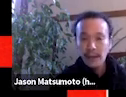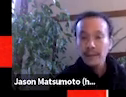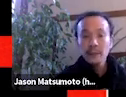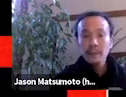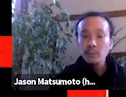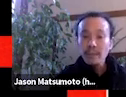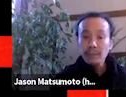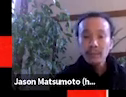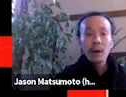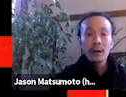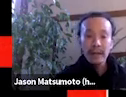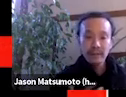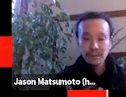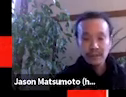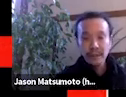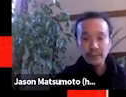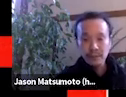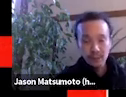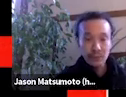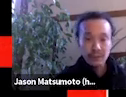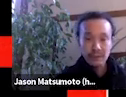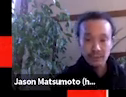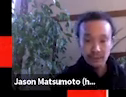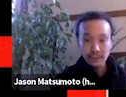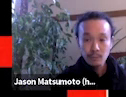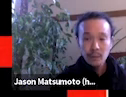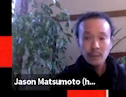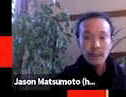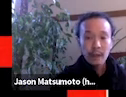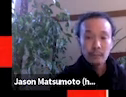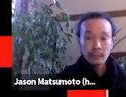I think many people all have this desire to increase accessibility,